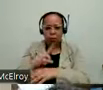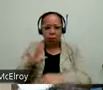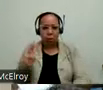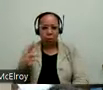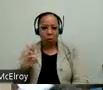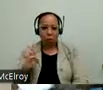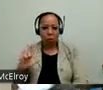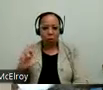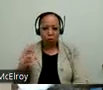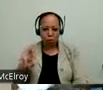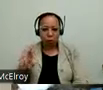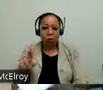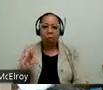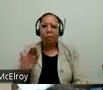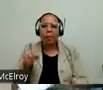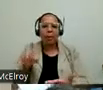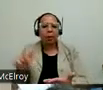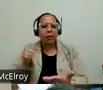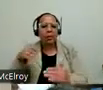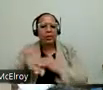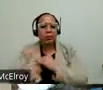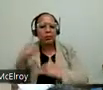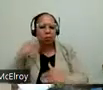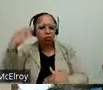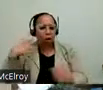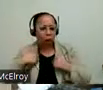use wheelchairs. We need other types of accessibility to take a shower.